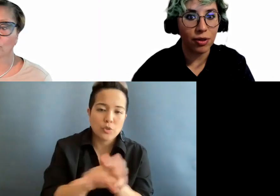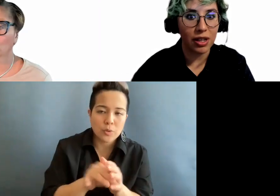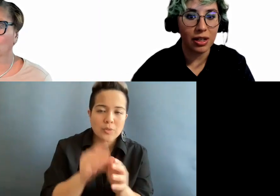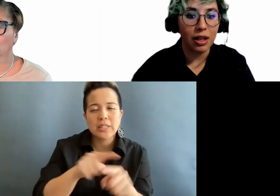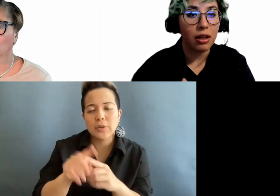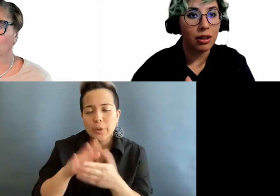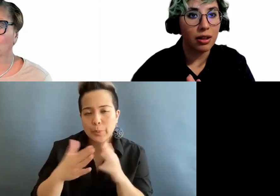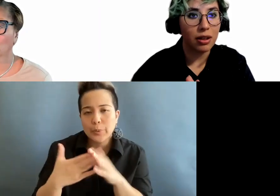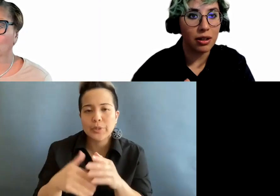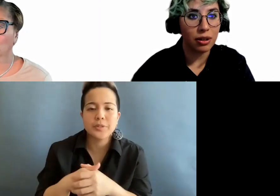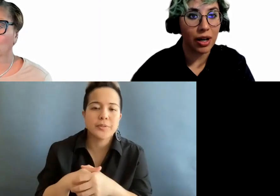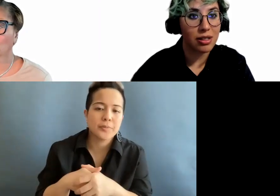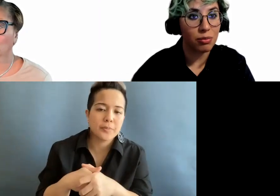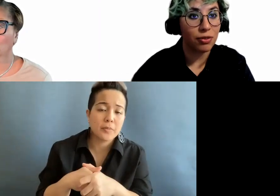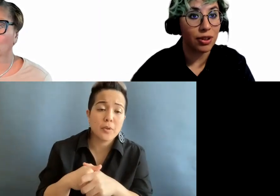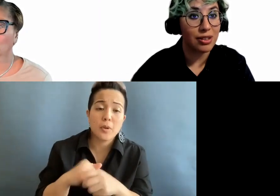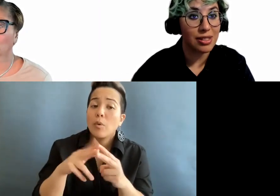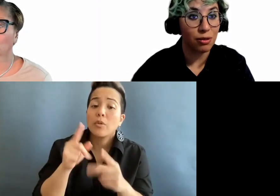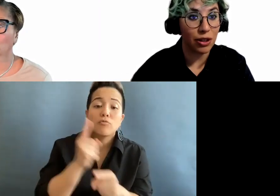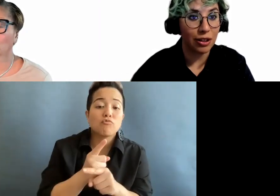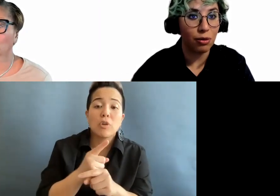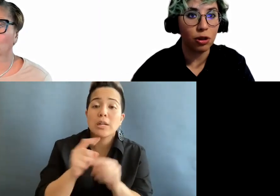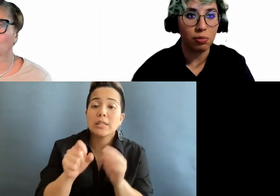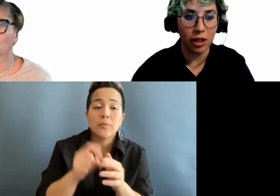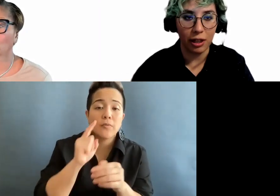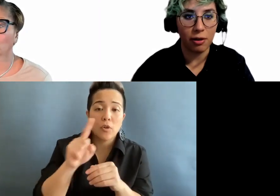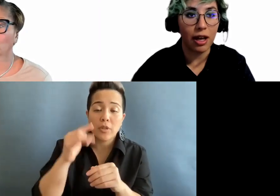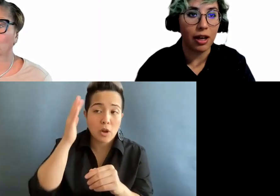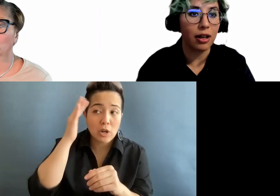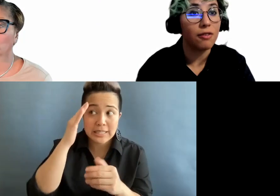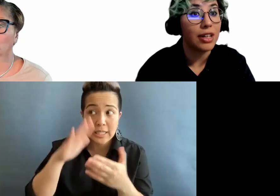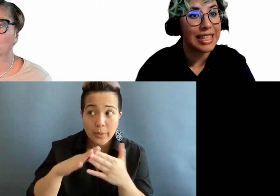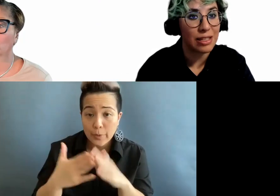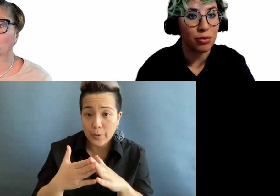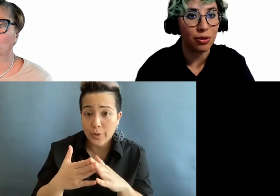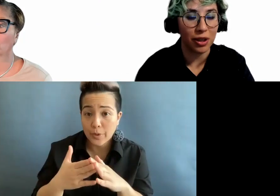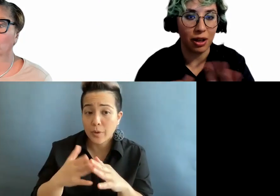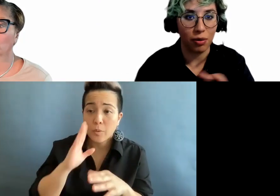with it. The correct symbol for the autistic community would be an infinity symbol with a